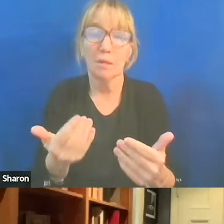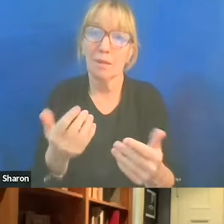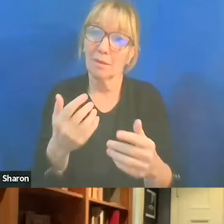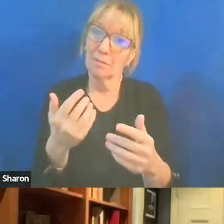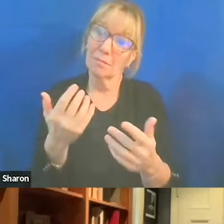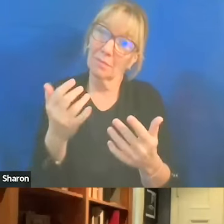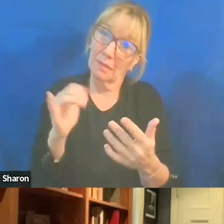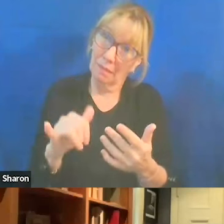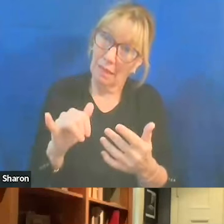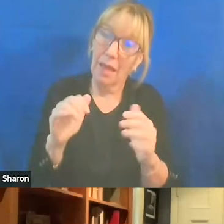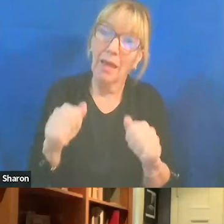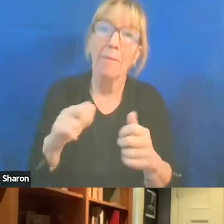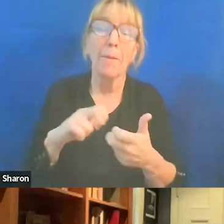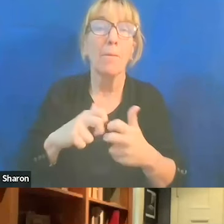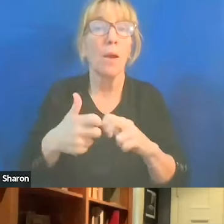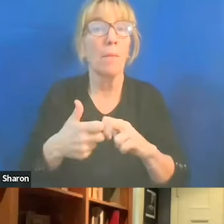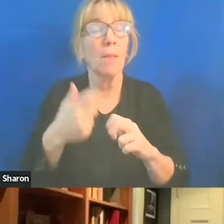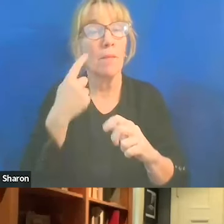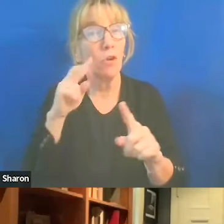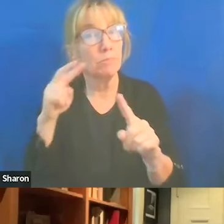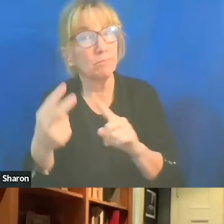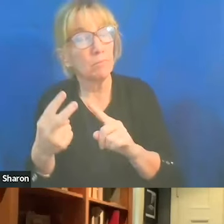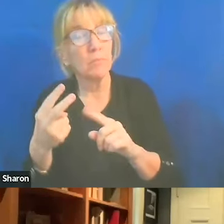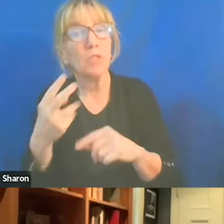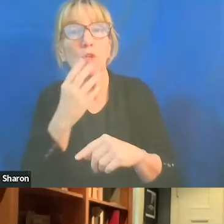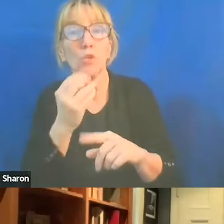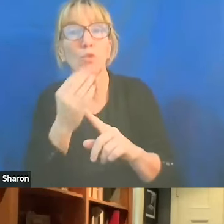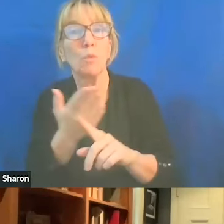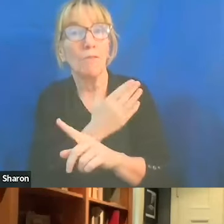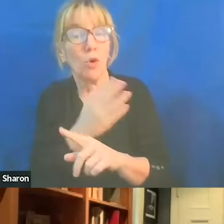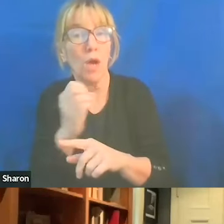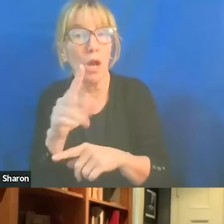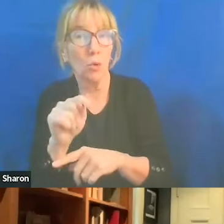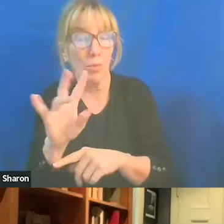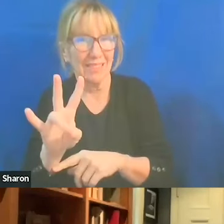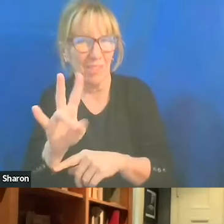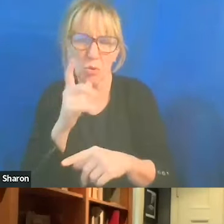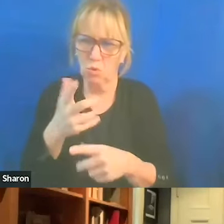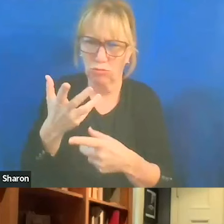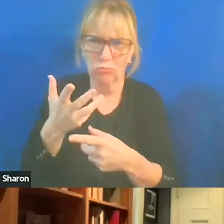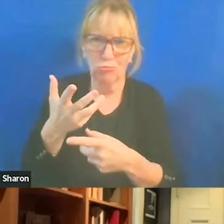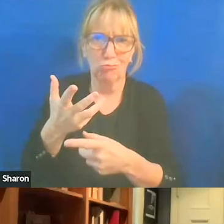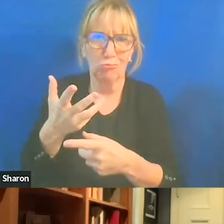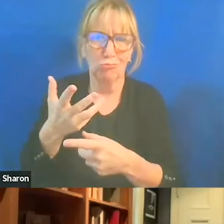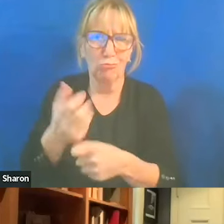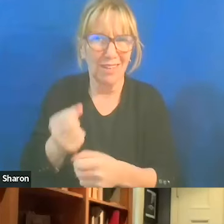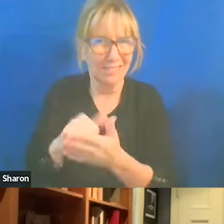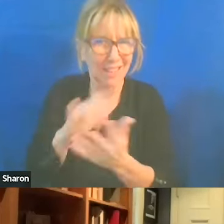I mean, certainly a problem for Jews before October 7th, when who's gonna trust that that's gonna work out hunky dory?